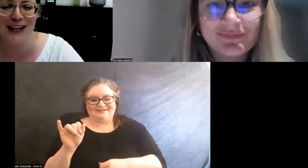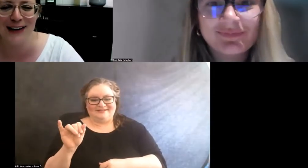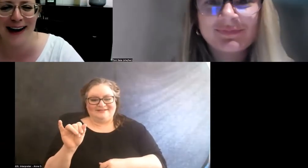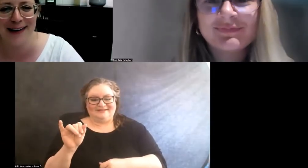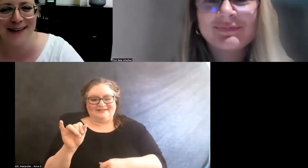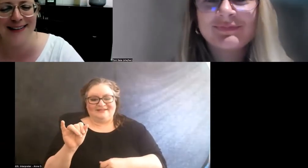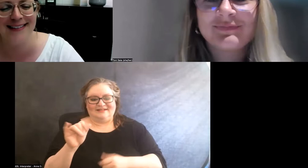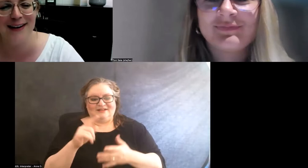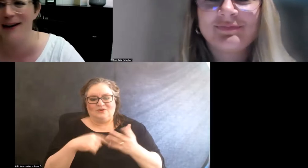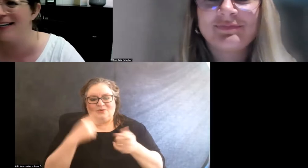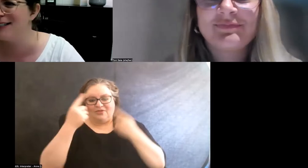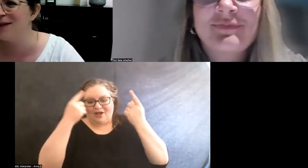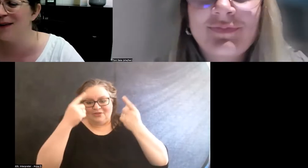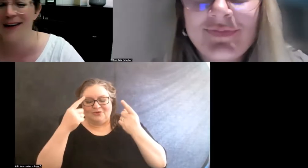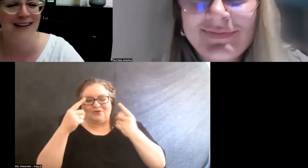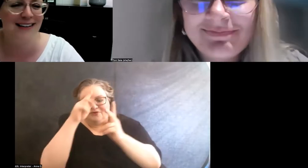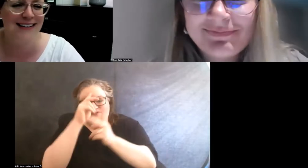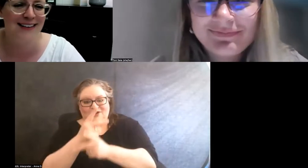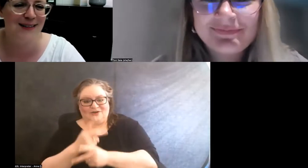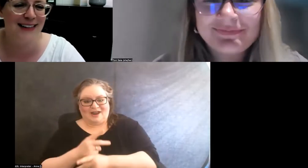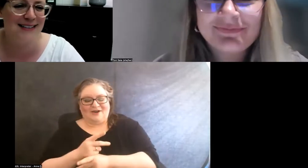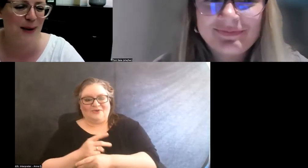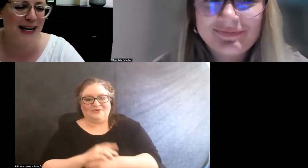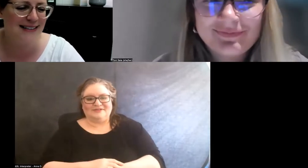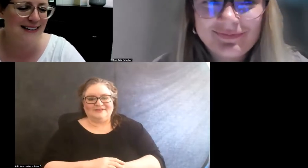figured out a way for her space.